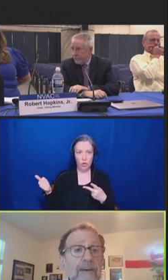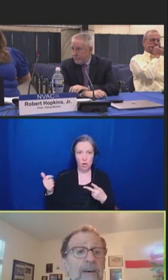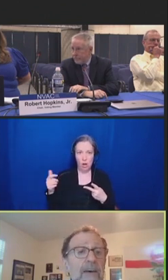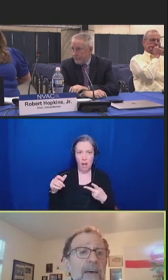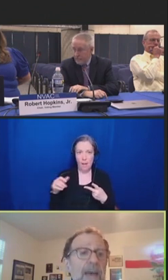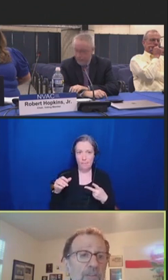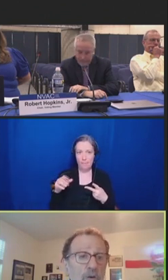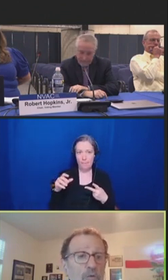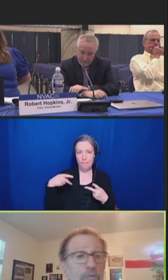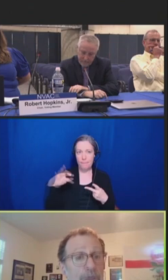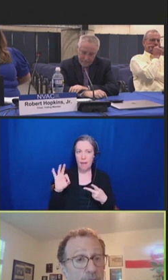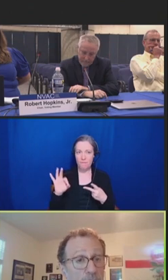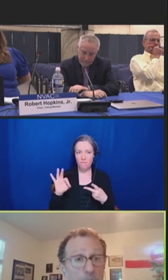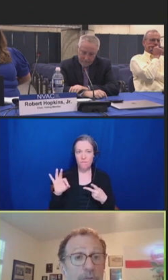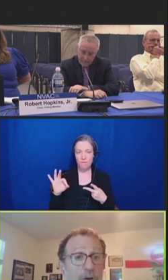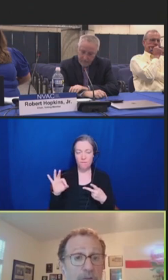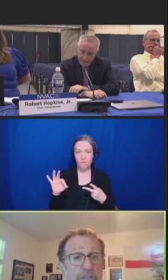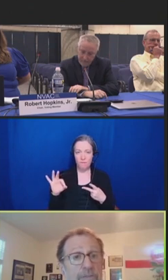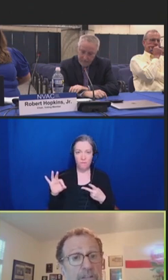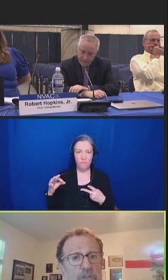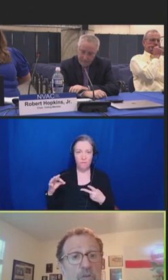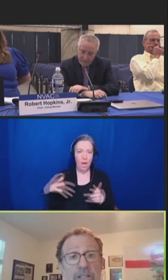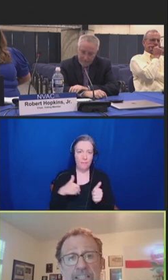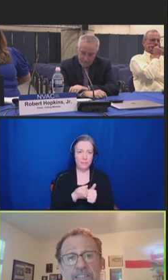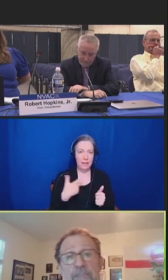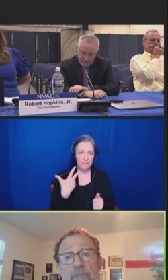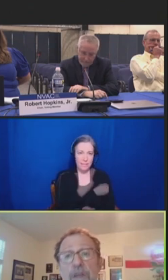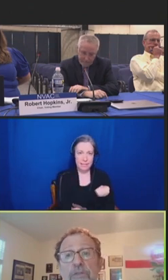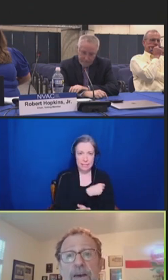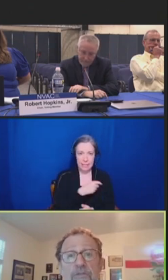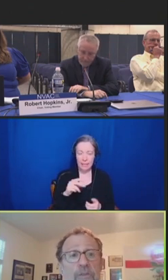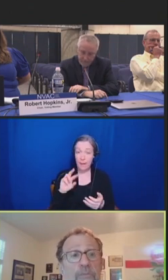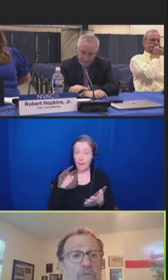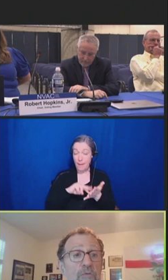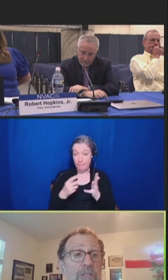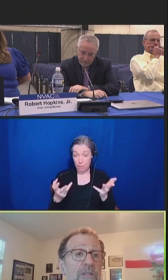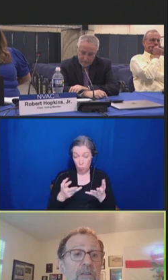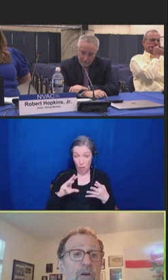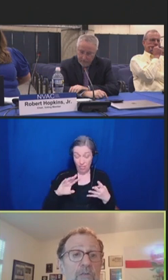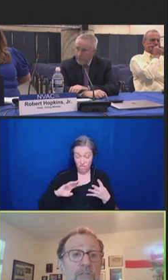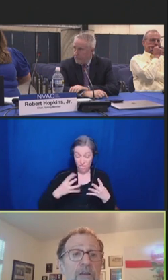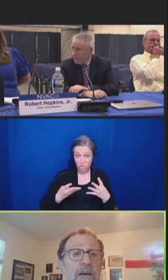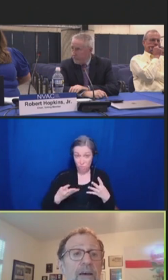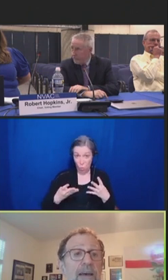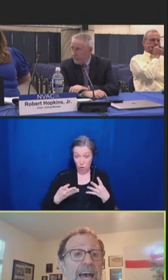And those would be a fourth dose administered at least a month after the most recent dose